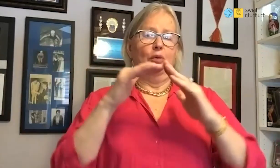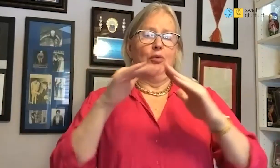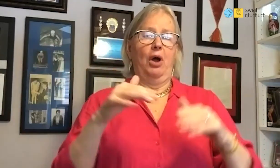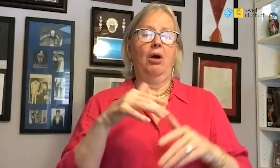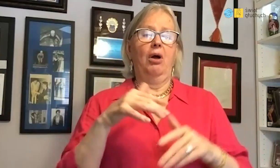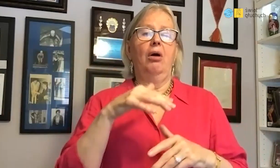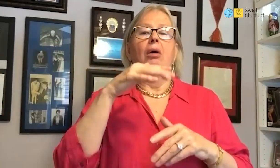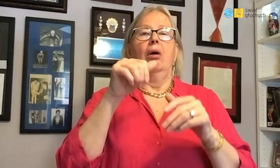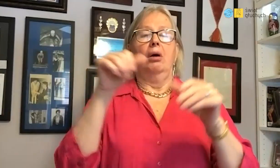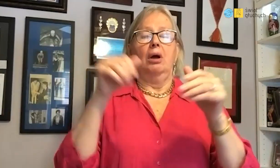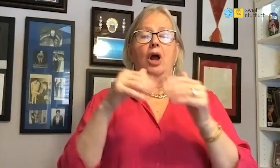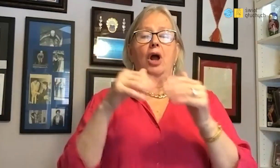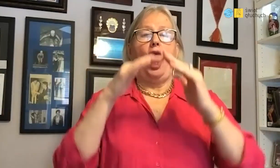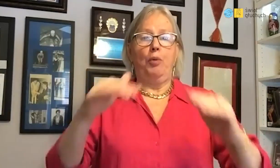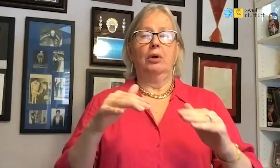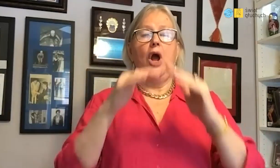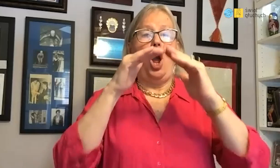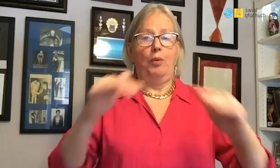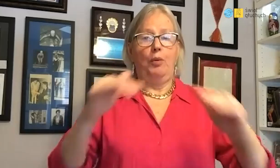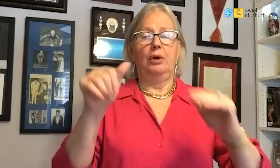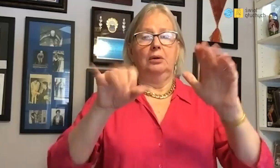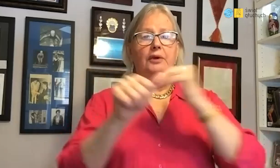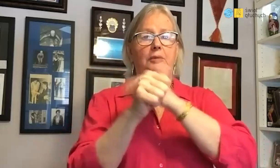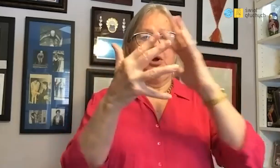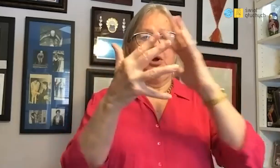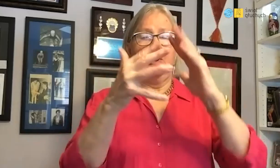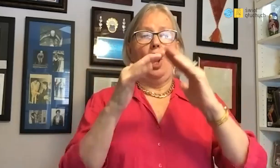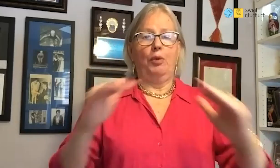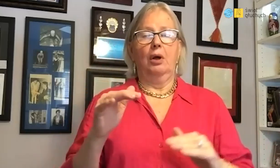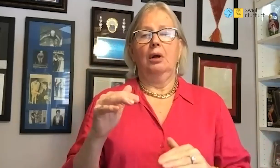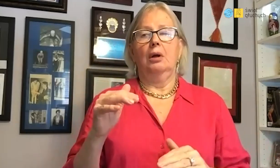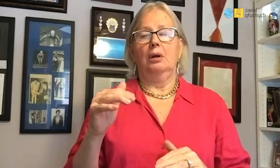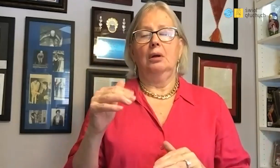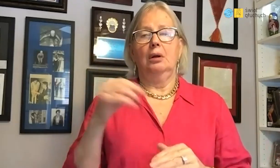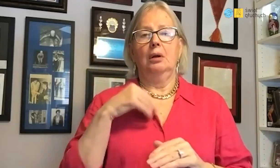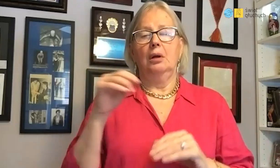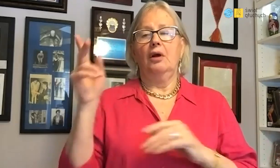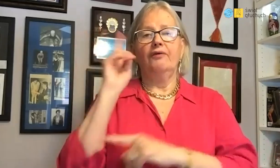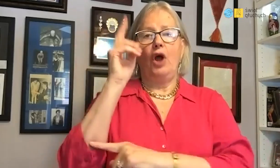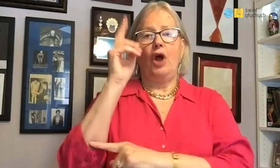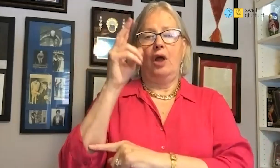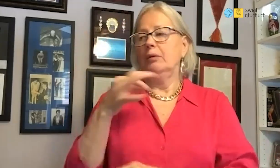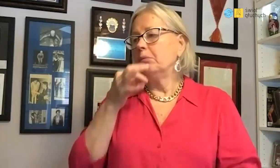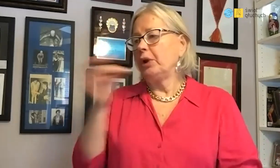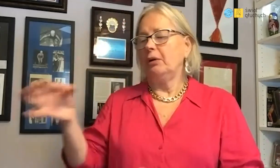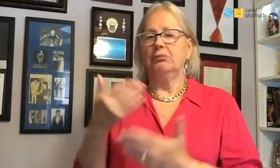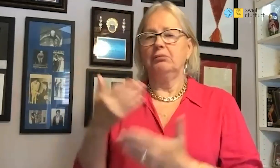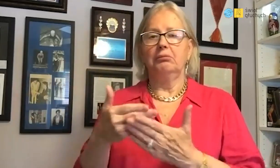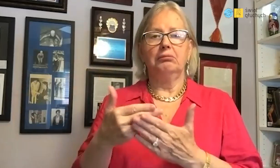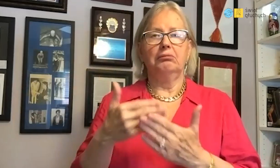At the camp in 1965 I asked the manager,